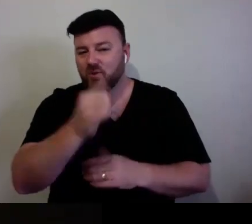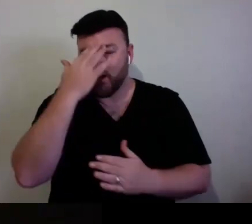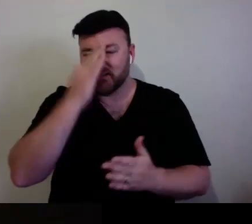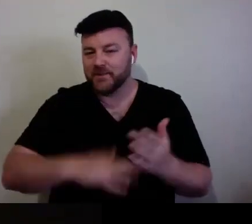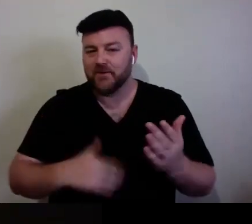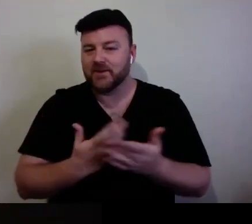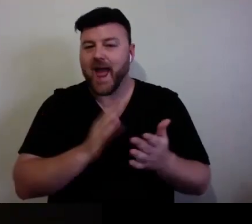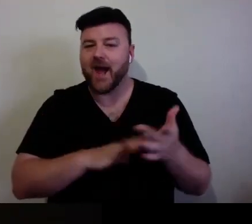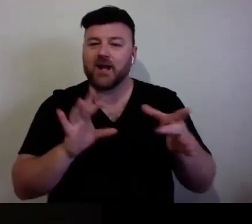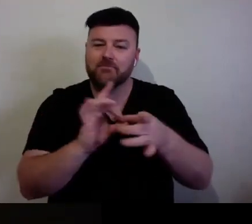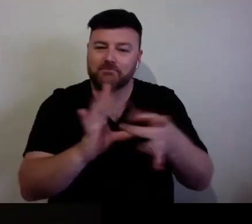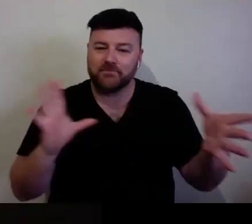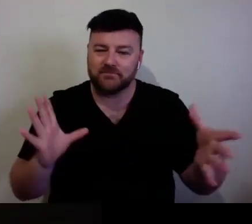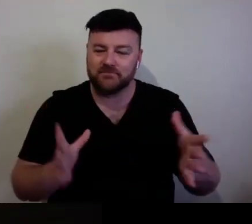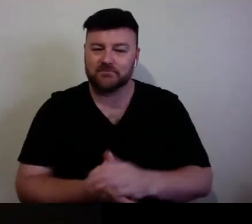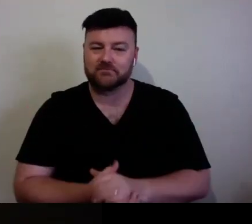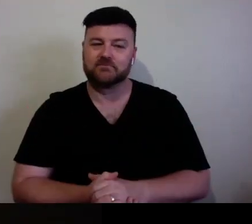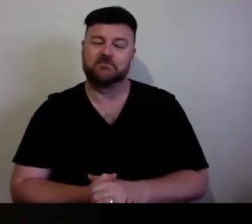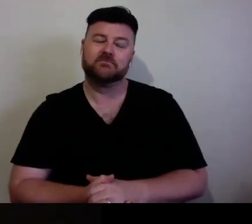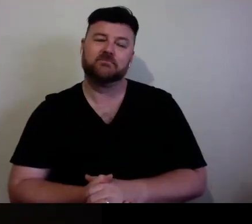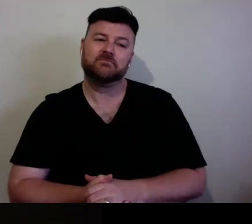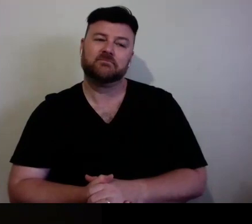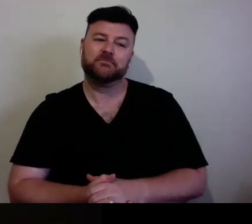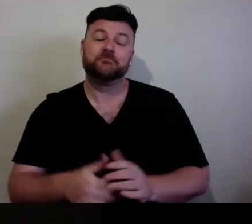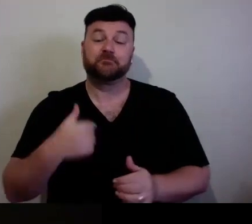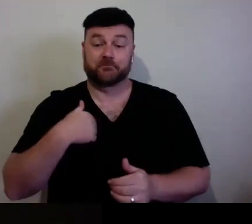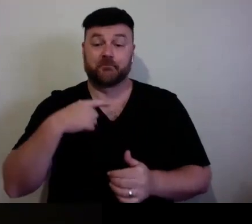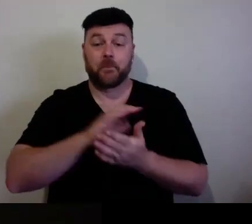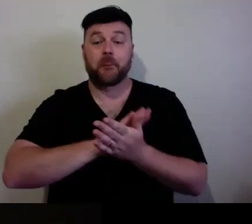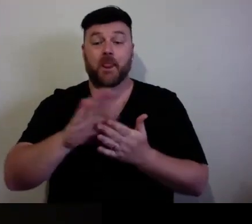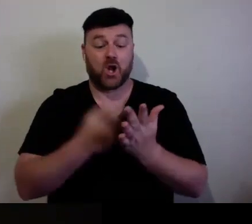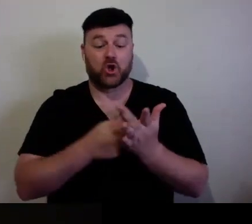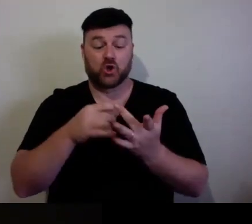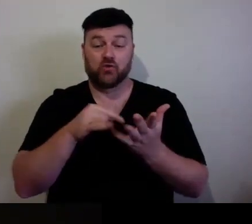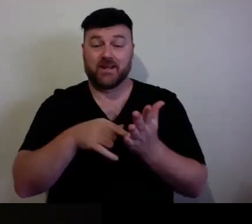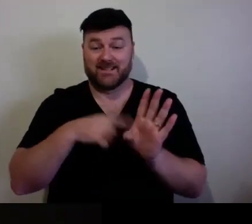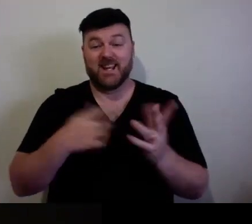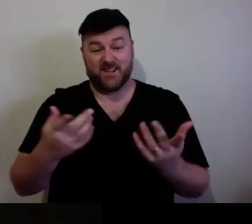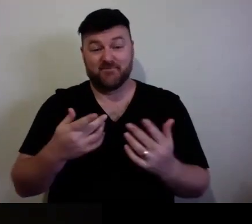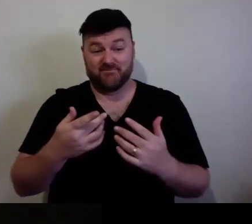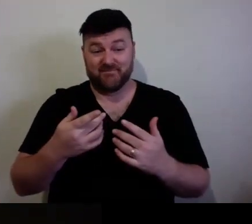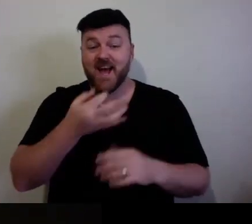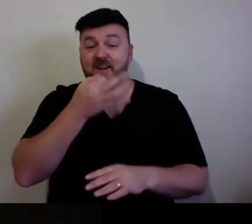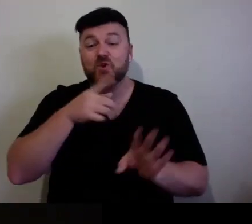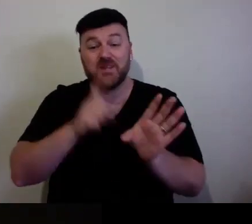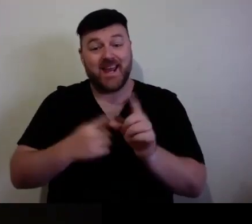I switched to working from home a few years ago. (LAUGHTER So, yeah.